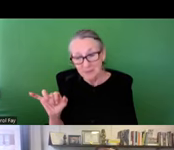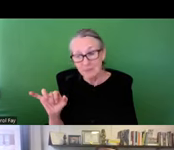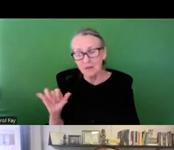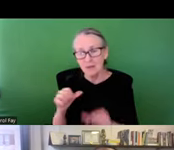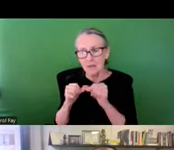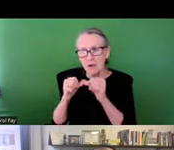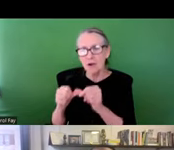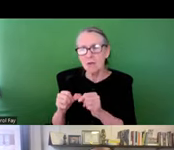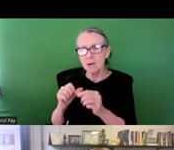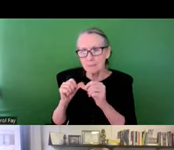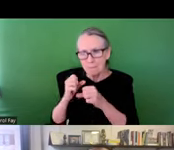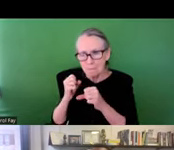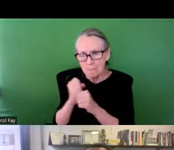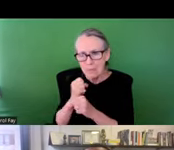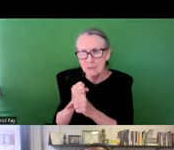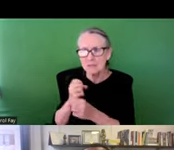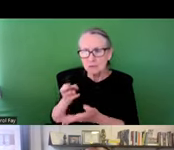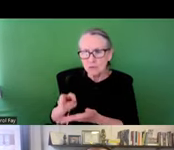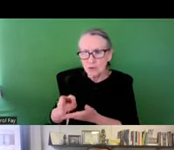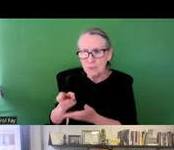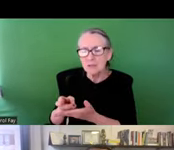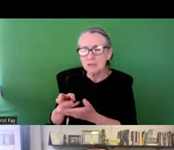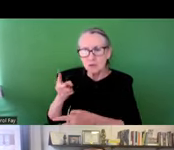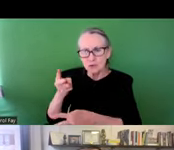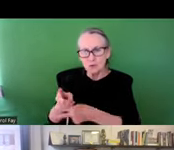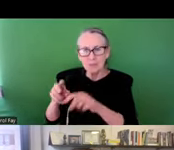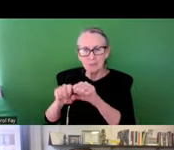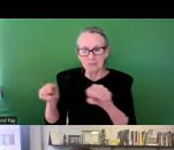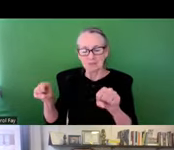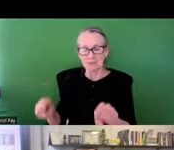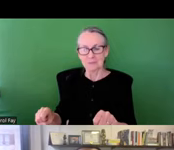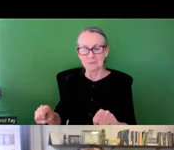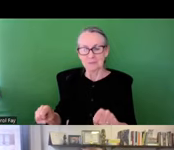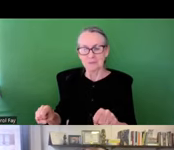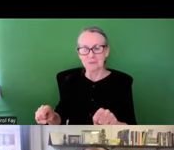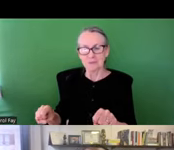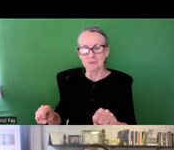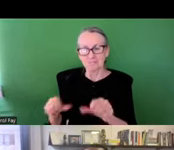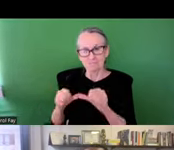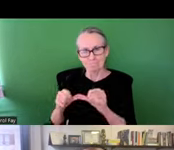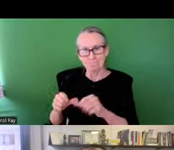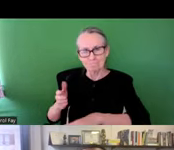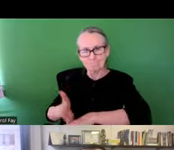used to construct the systems, as well as a sort of the overall maintenance and rehabilitation decisions to keep the systems